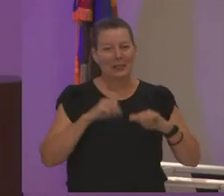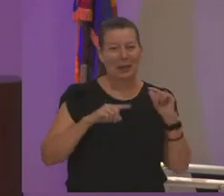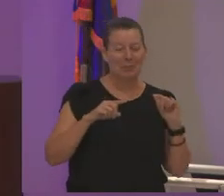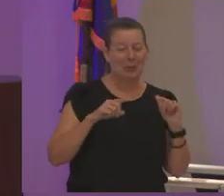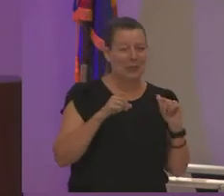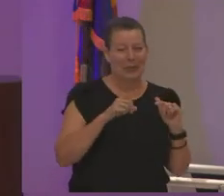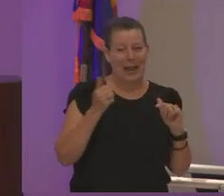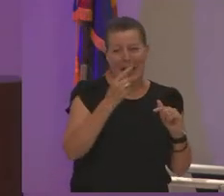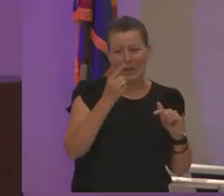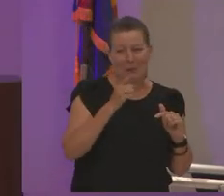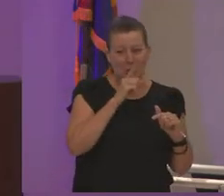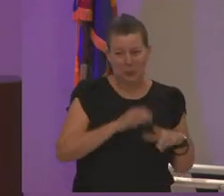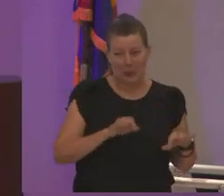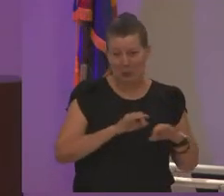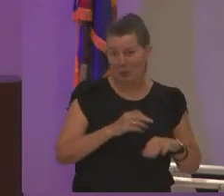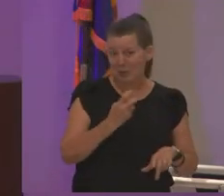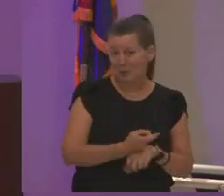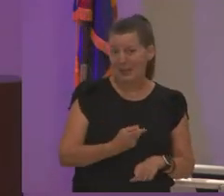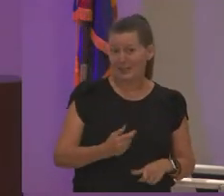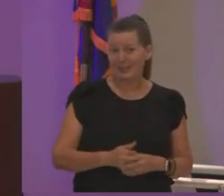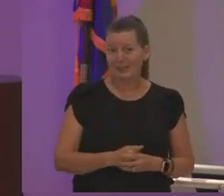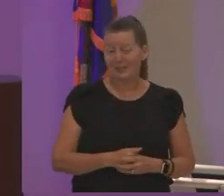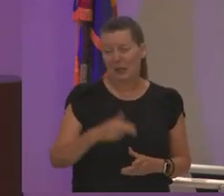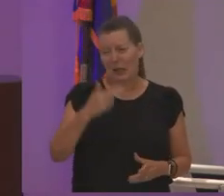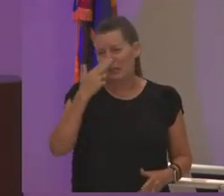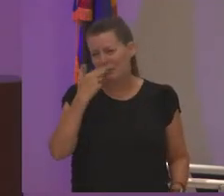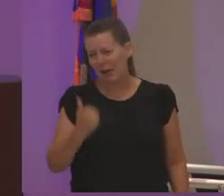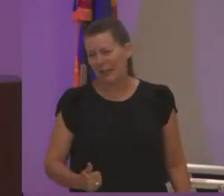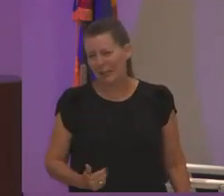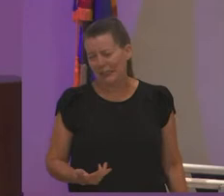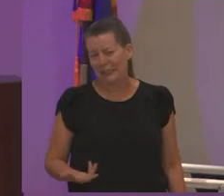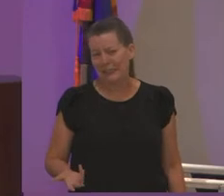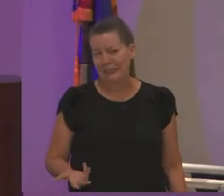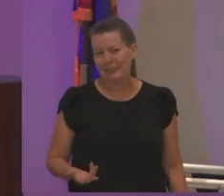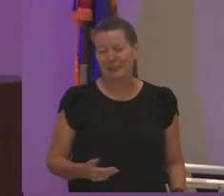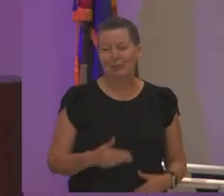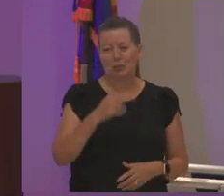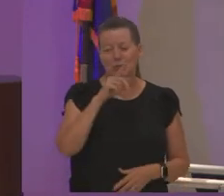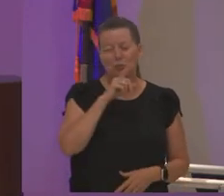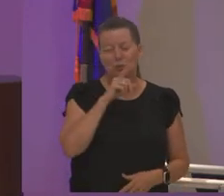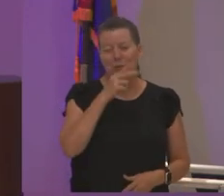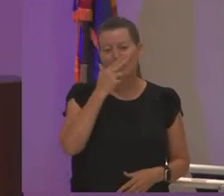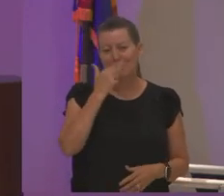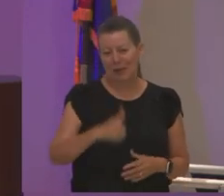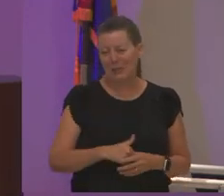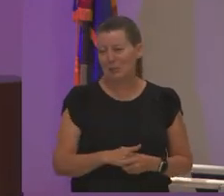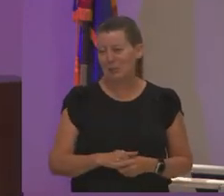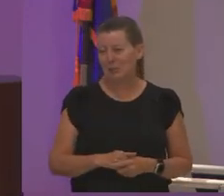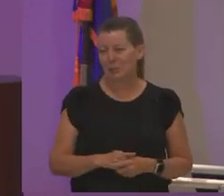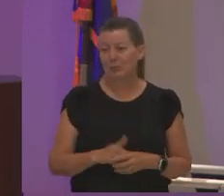on campus right so it's just funny it's really really funny because i want to move on to my